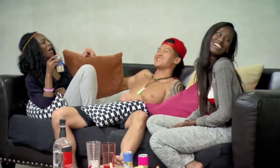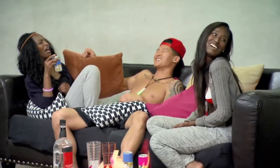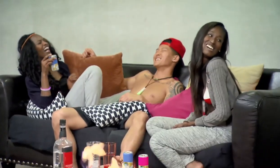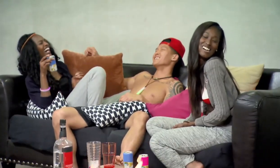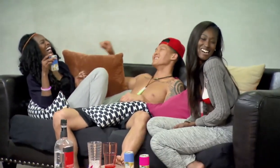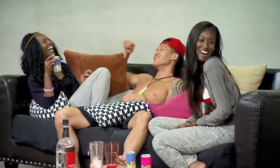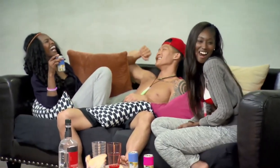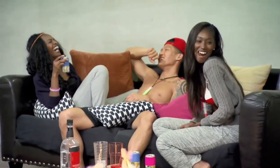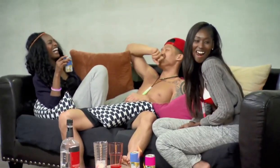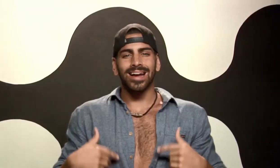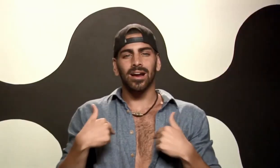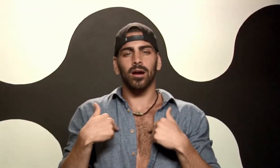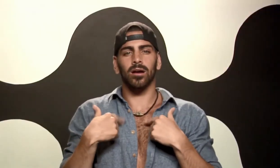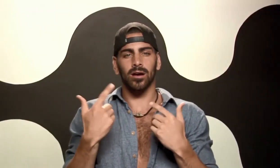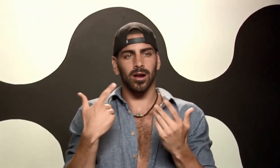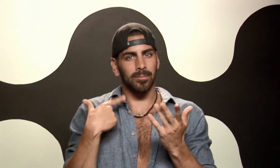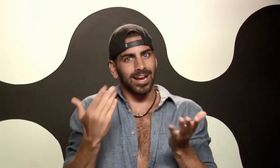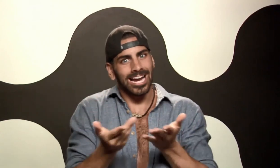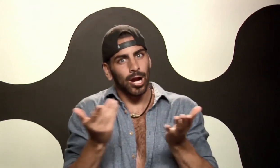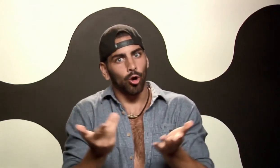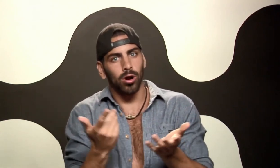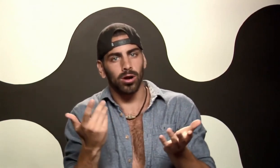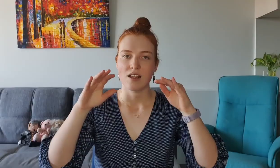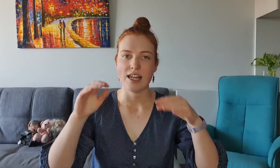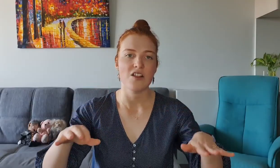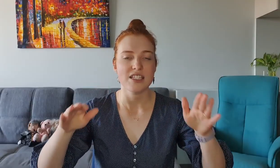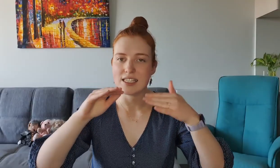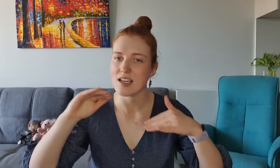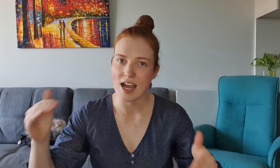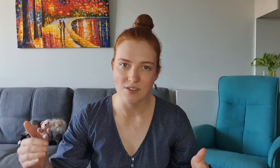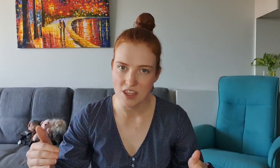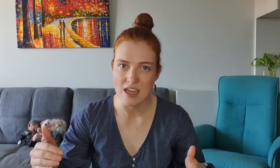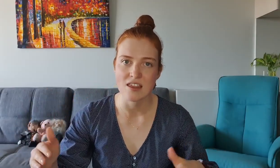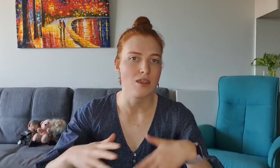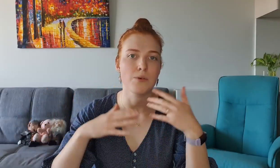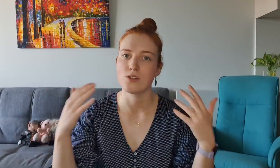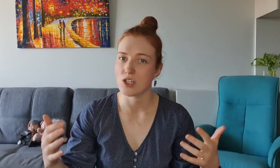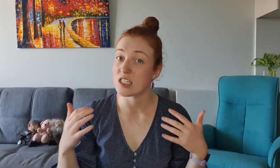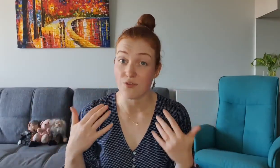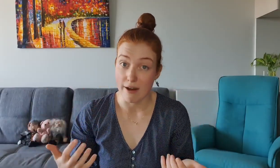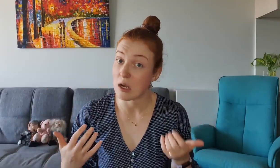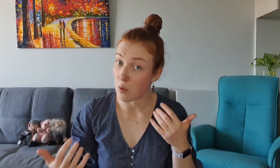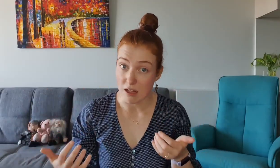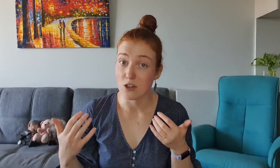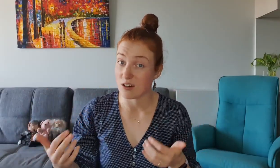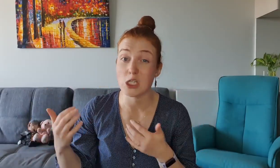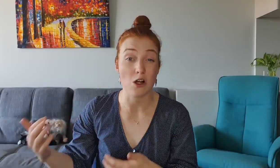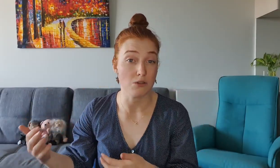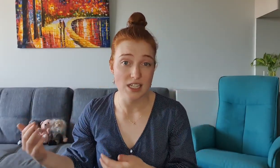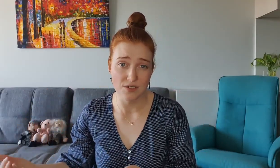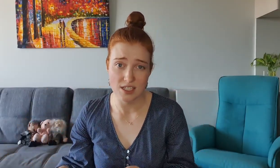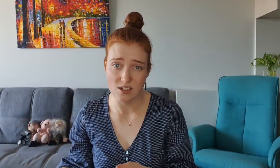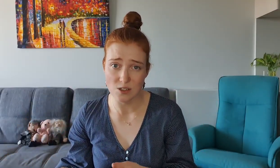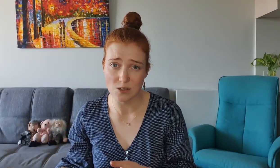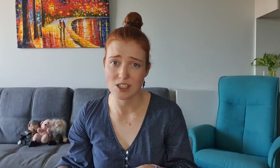I know this is a competition but I'm human, I'm here Now this is the kind of thing that the producers very well could have told Devin to do